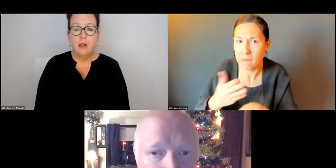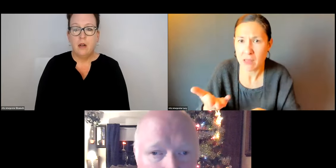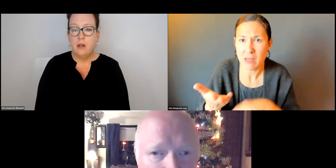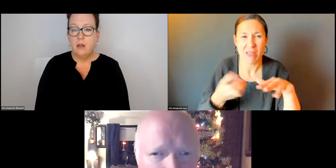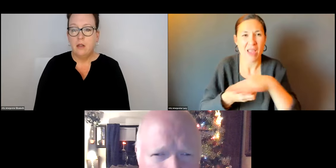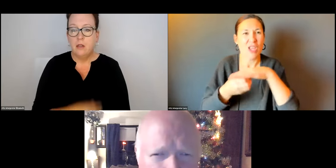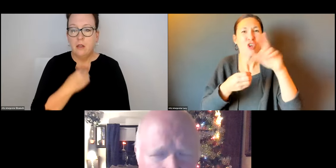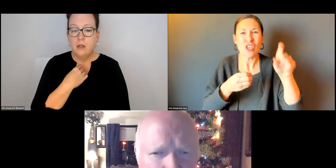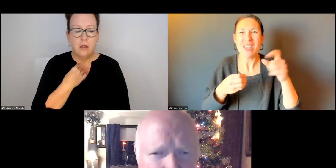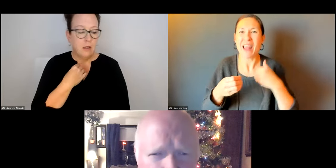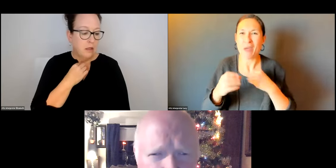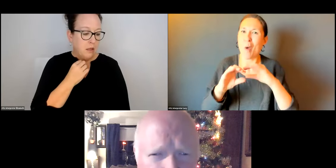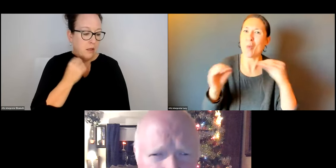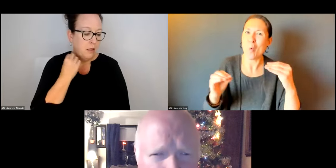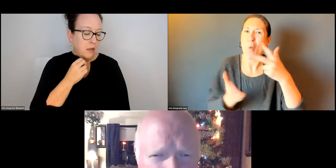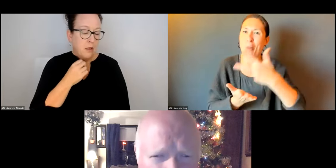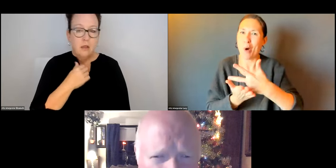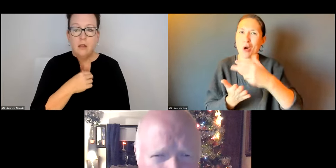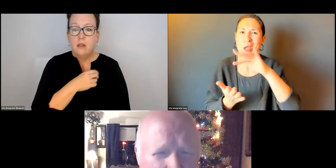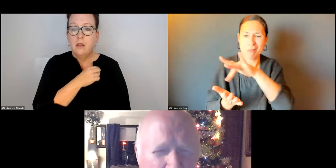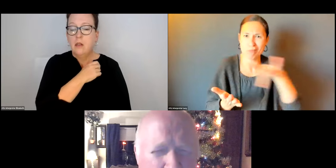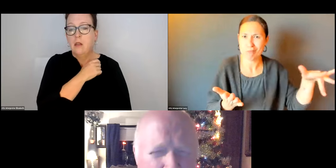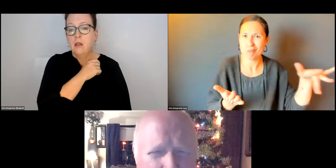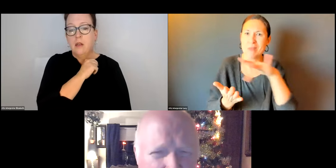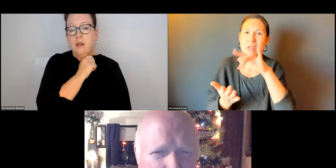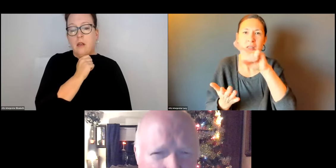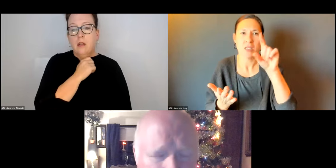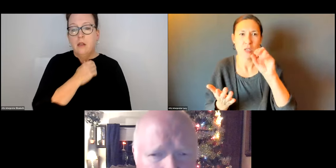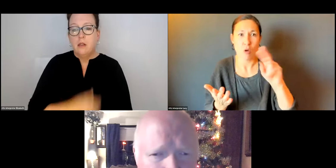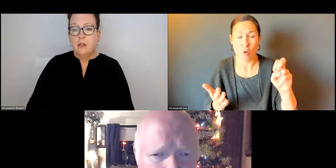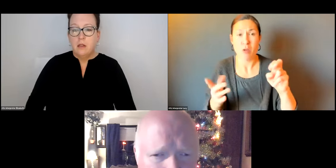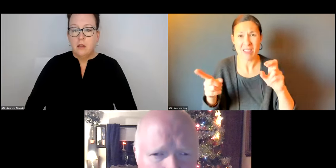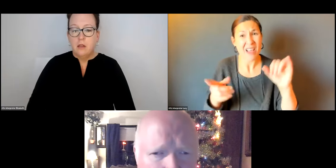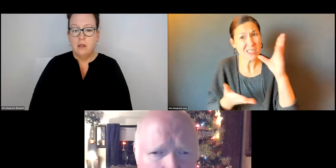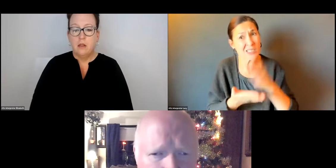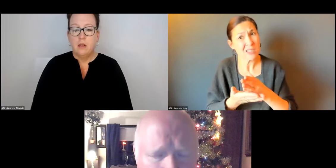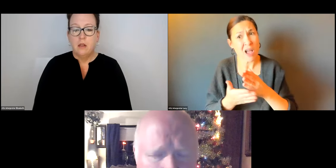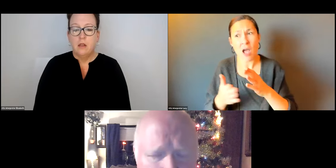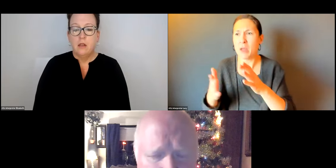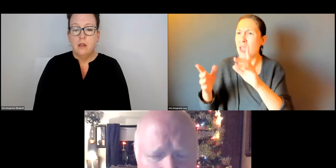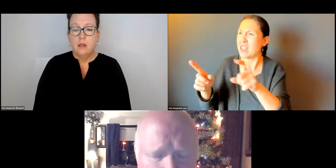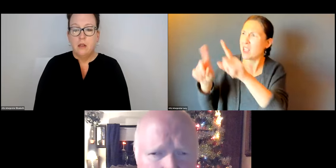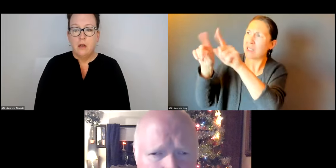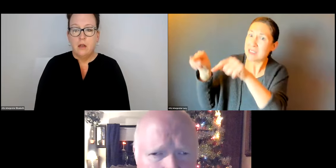OF THE TIME INACCESSIBLE BECAUSE THERE'S NO -- SINCE THERE'S NO ZONE SIGN -- IT IS A NEAR-SIDE